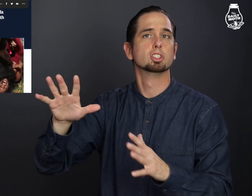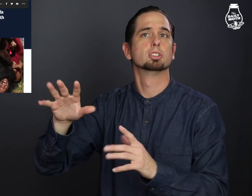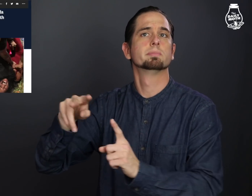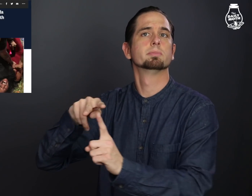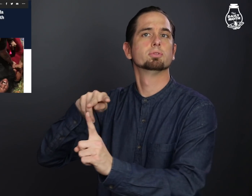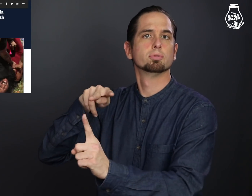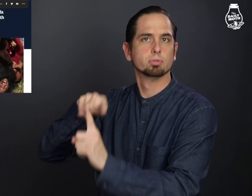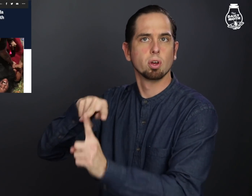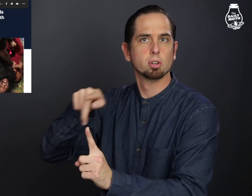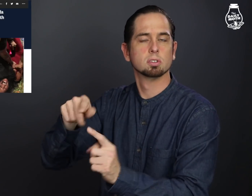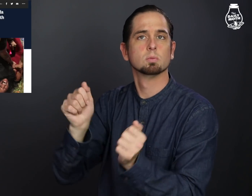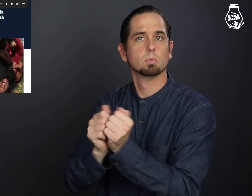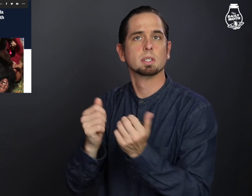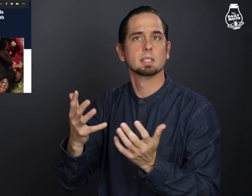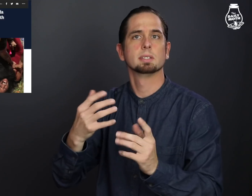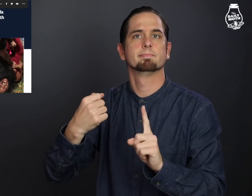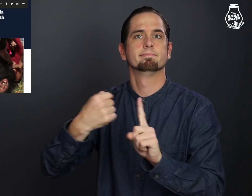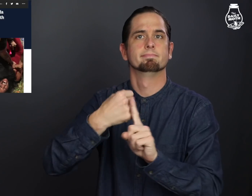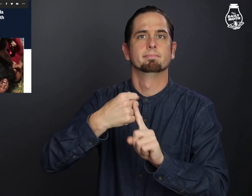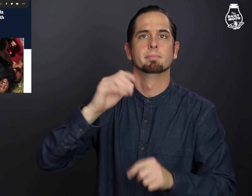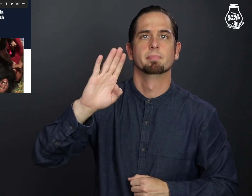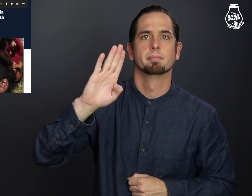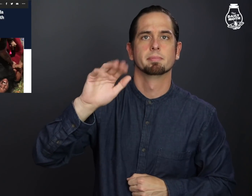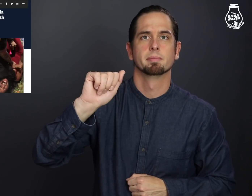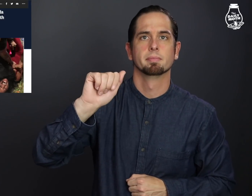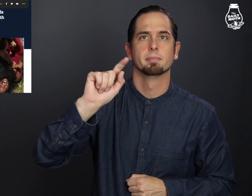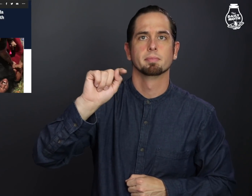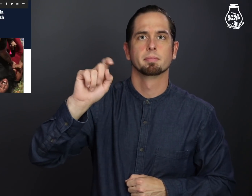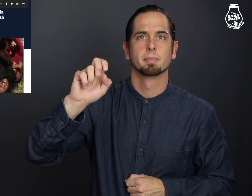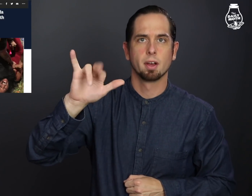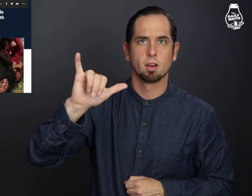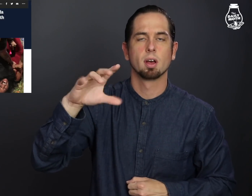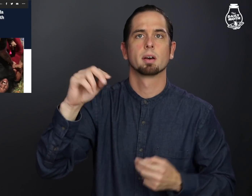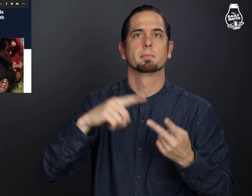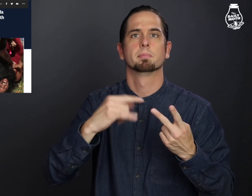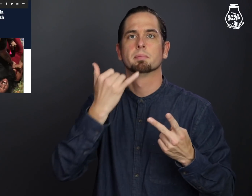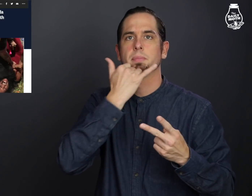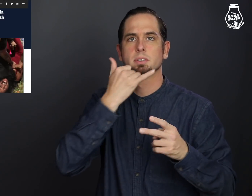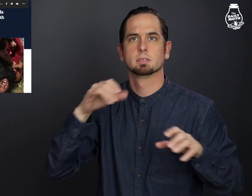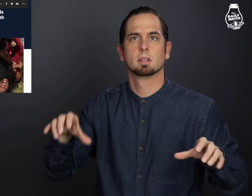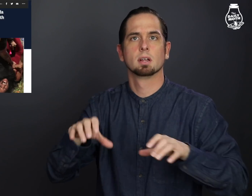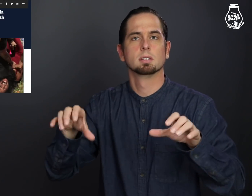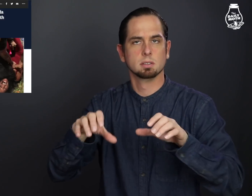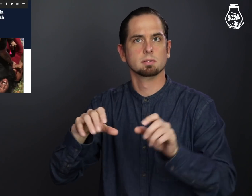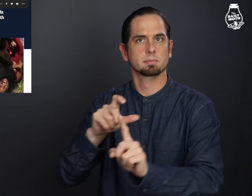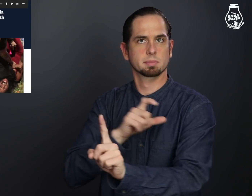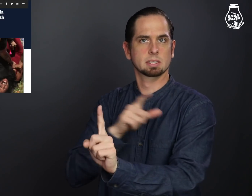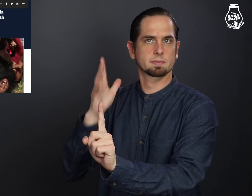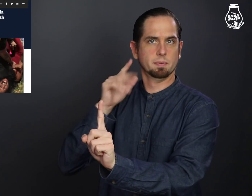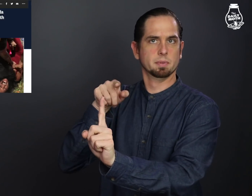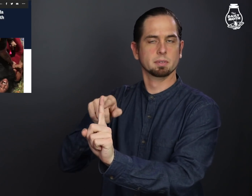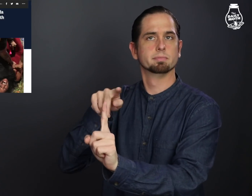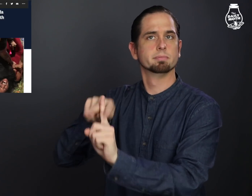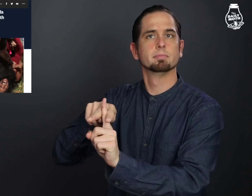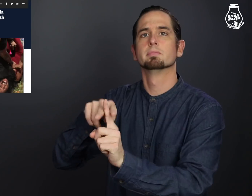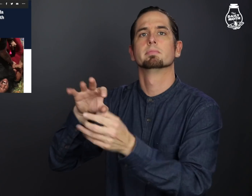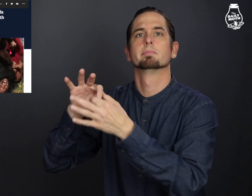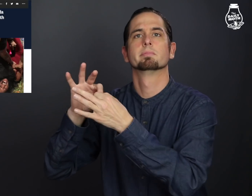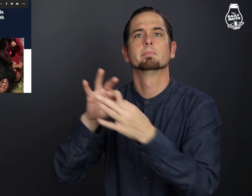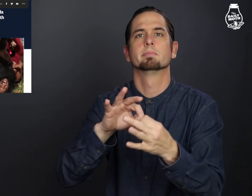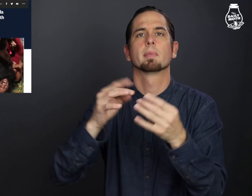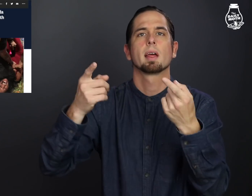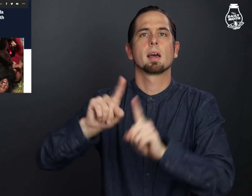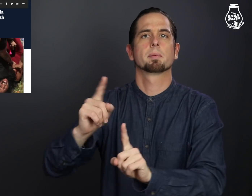was charged with battery and misconduct in relation to